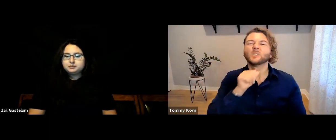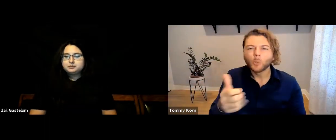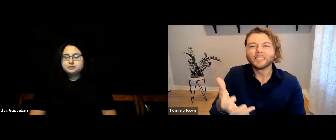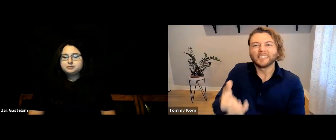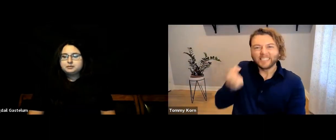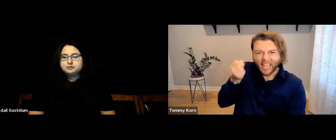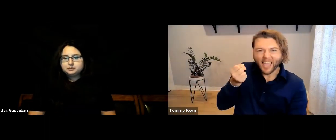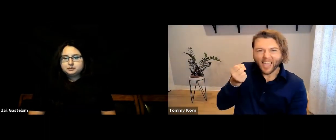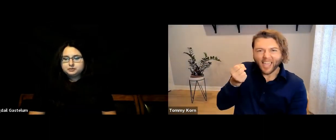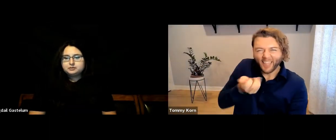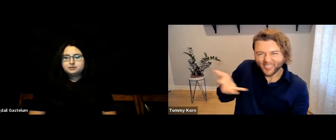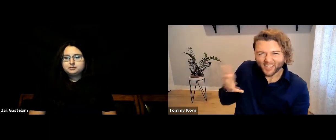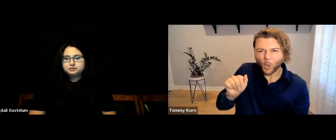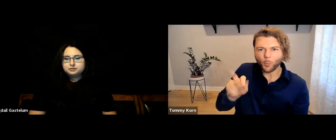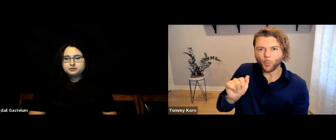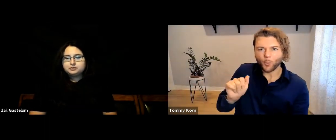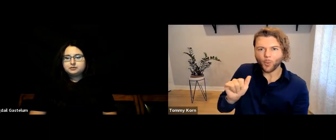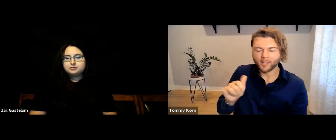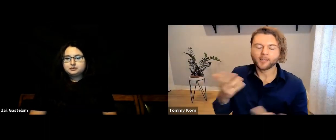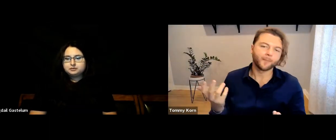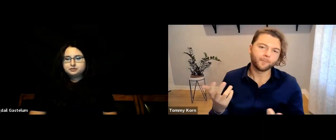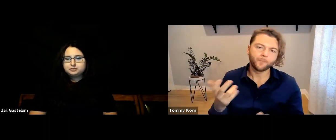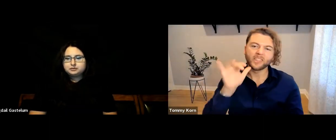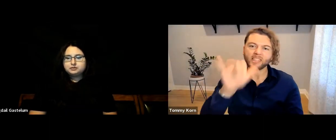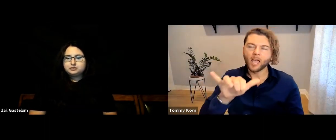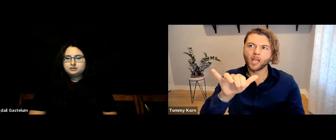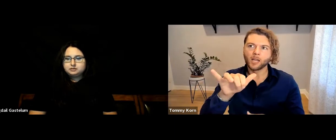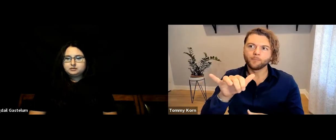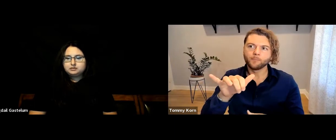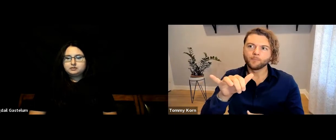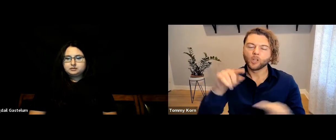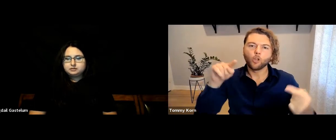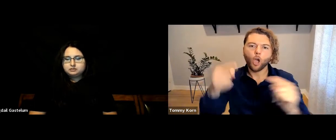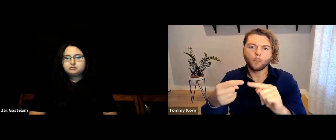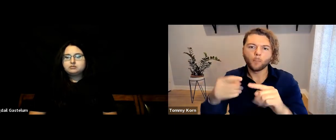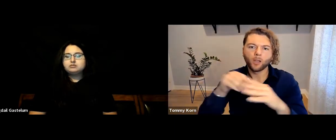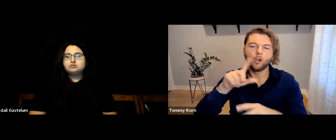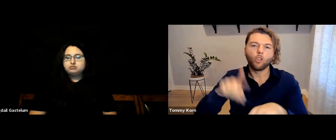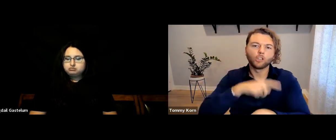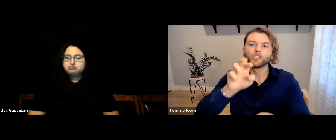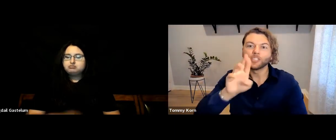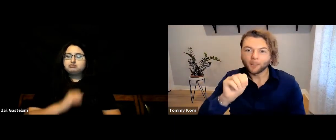Don’t take things away from the child, because that will harm them in the long term.